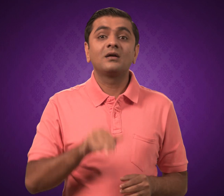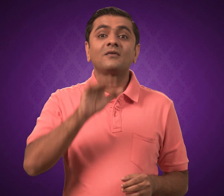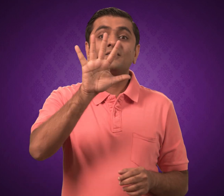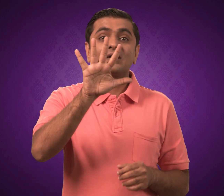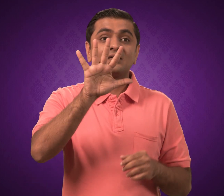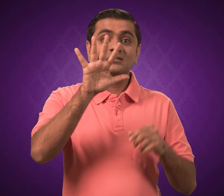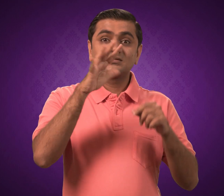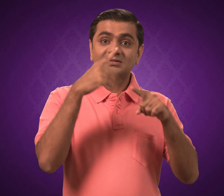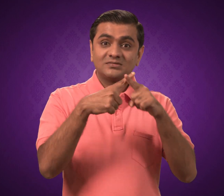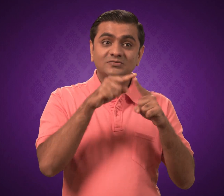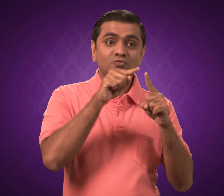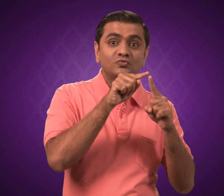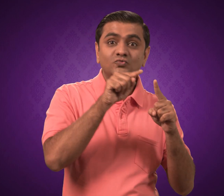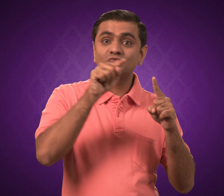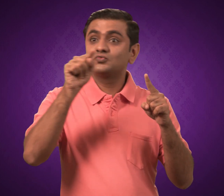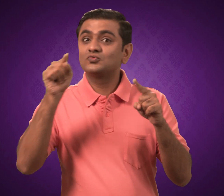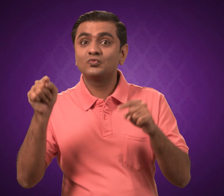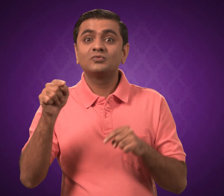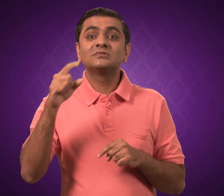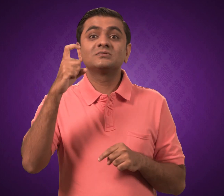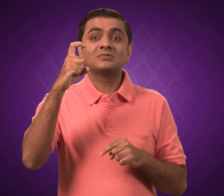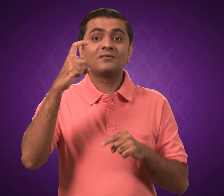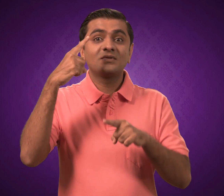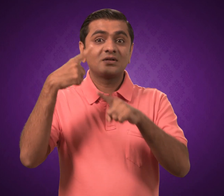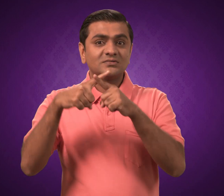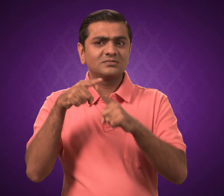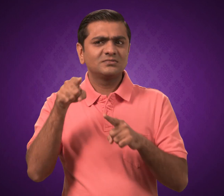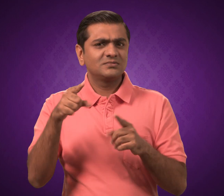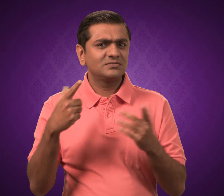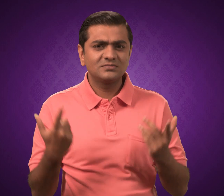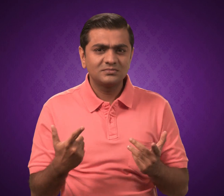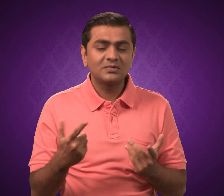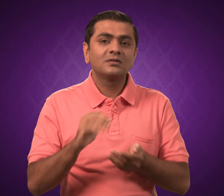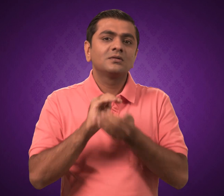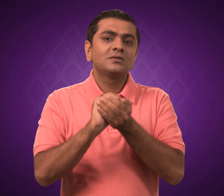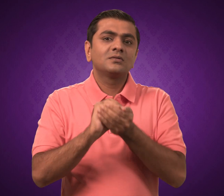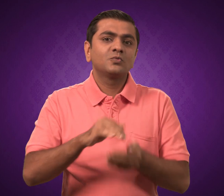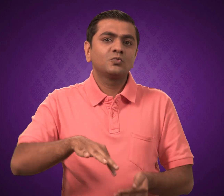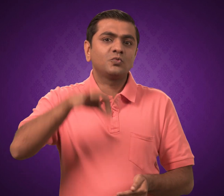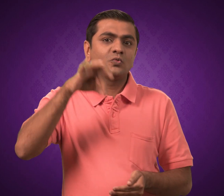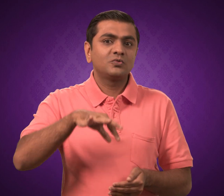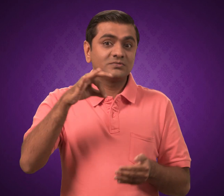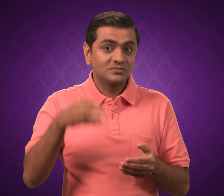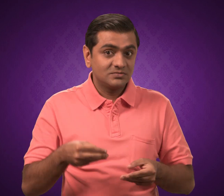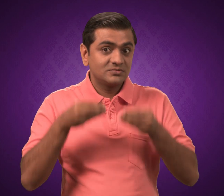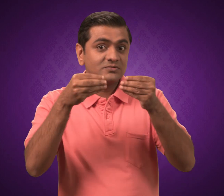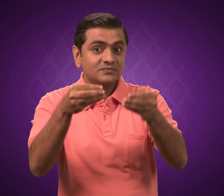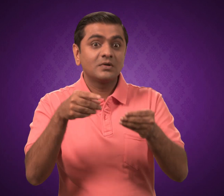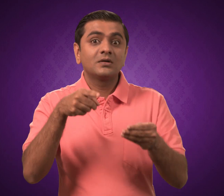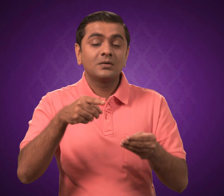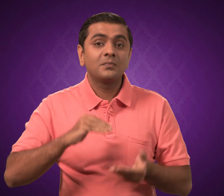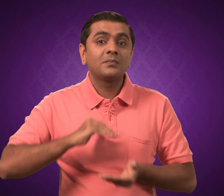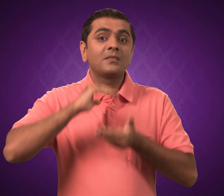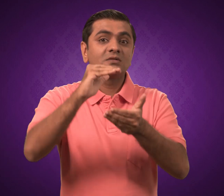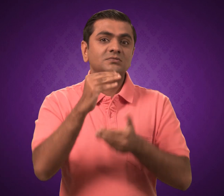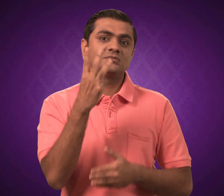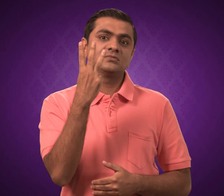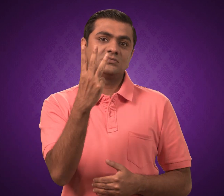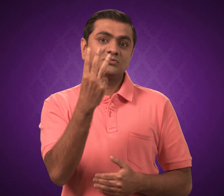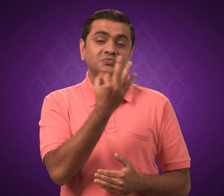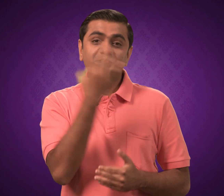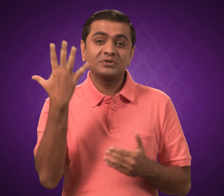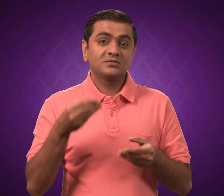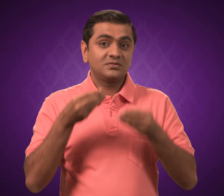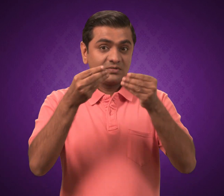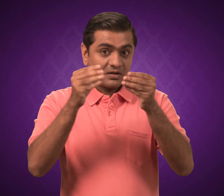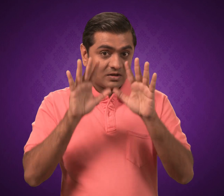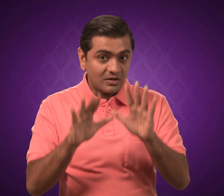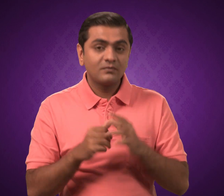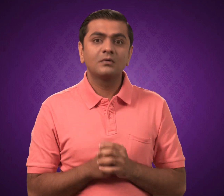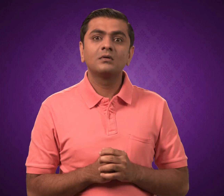From 5.30pm - 7.30pm there is a Lucky Draw as well. Three special prizes will be given in Lucky Draw.